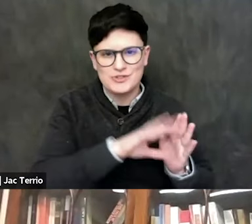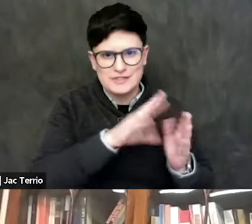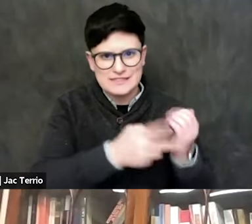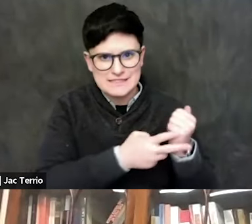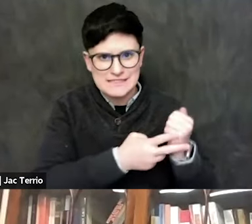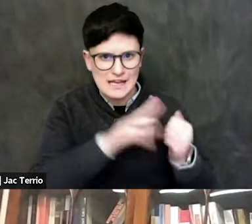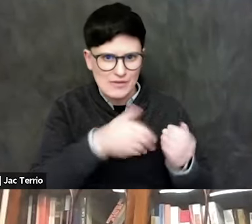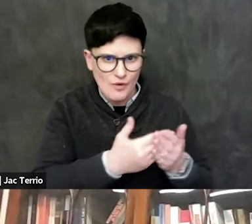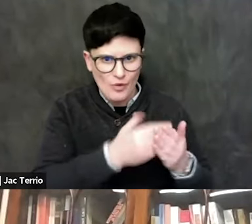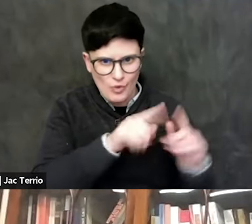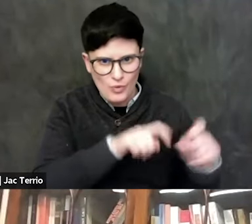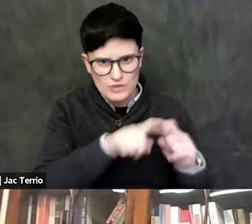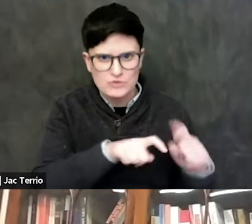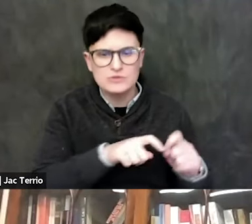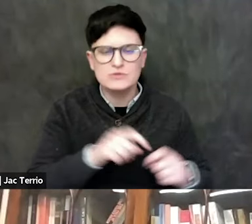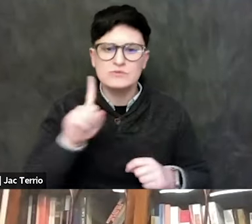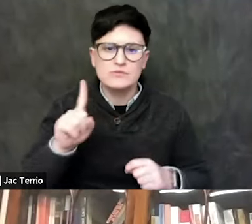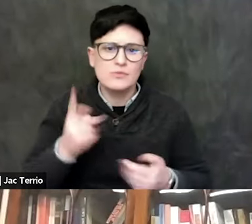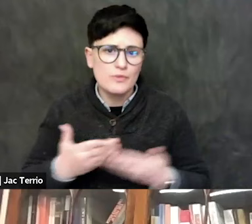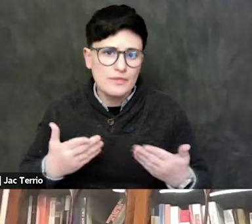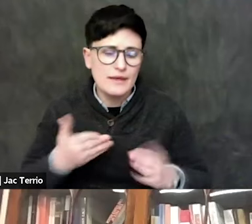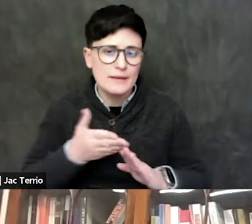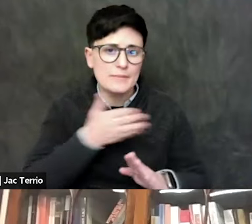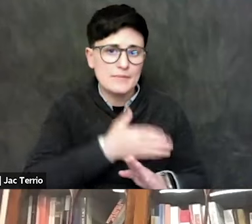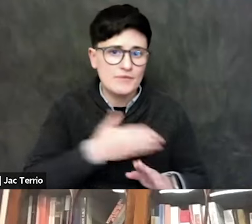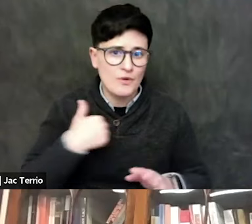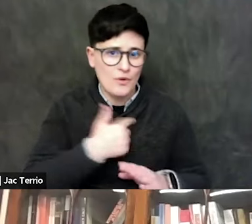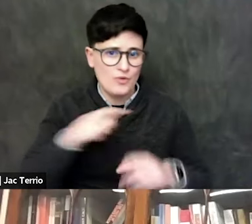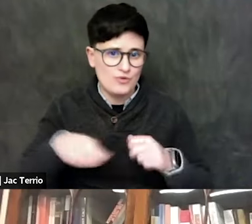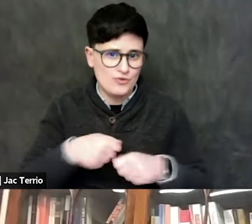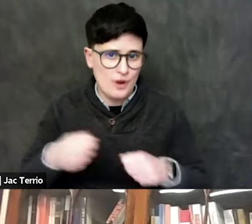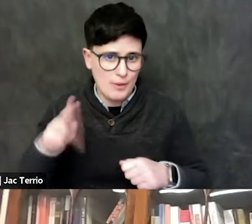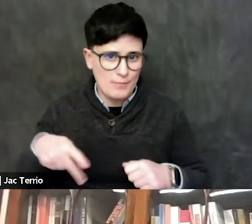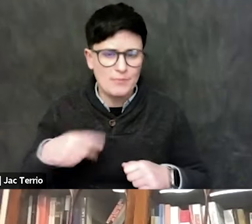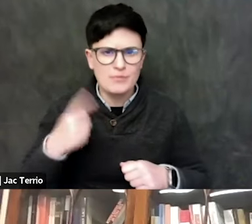One thing before we go. Someone ask for just the reference